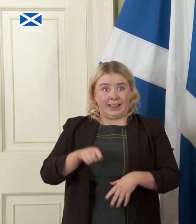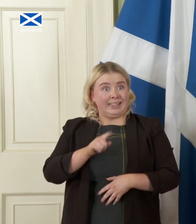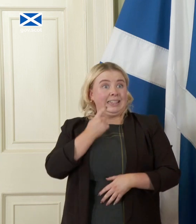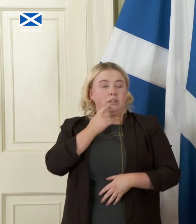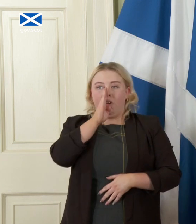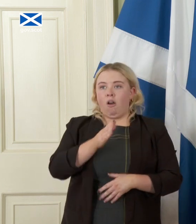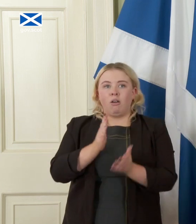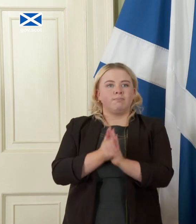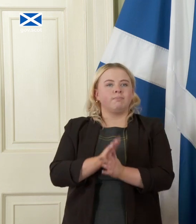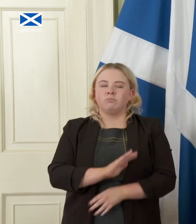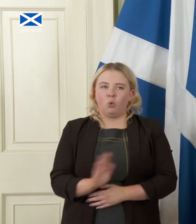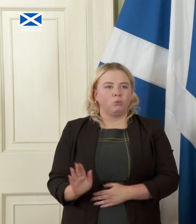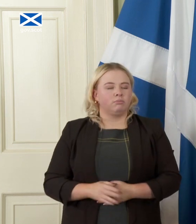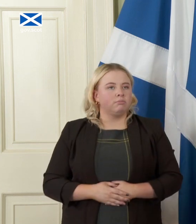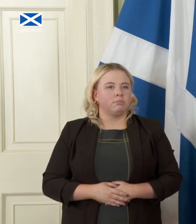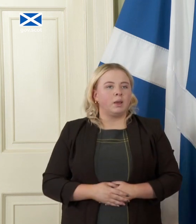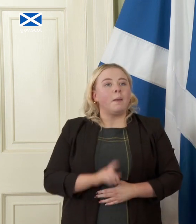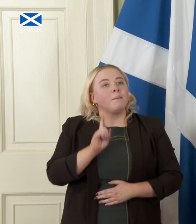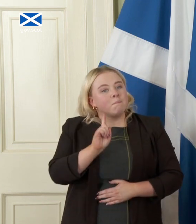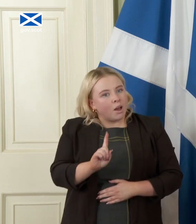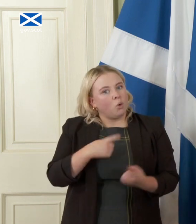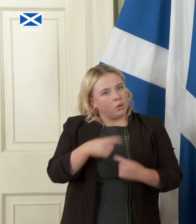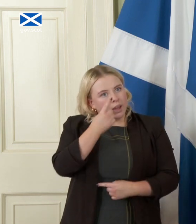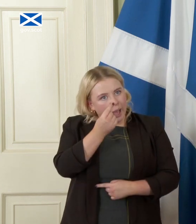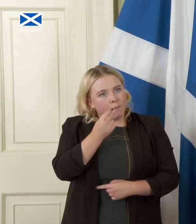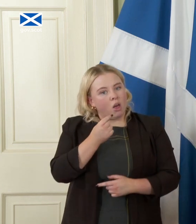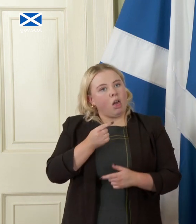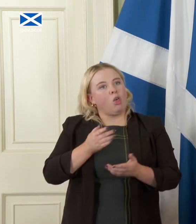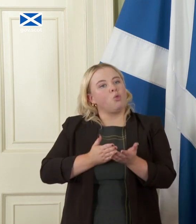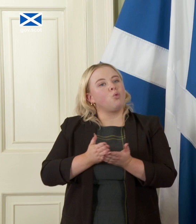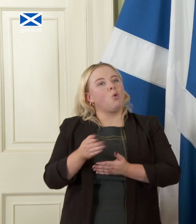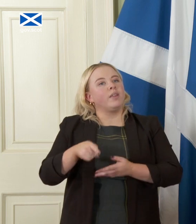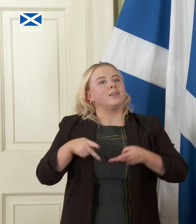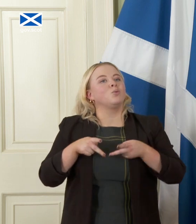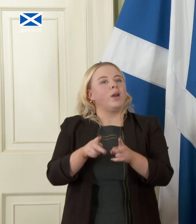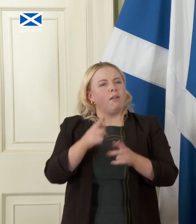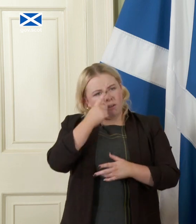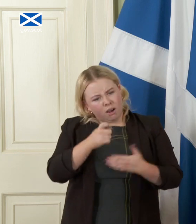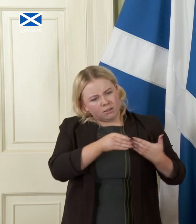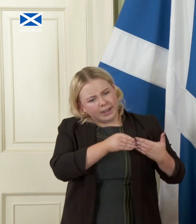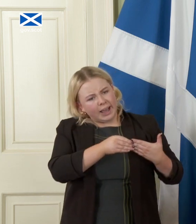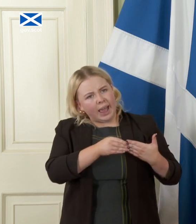but it is one that we are able doing it this way to guide through a sensible approach consistent